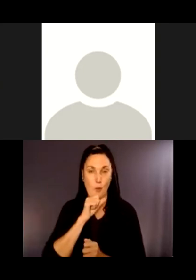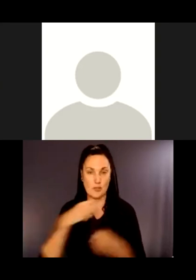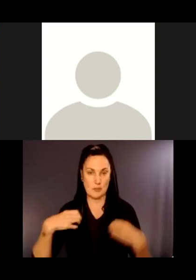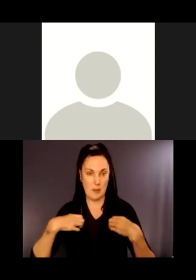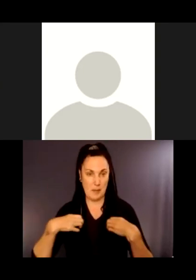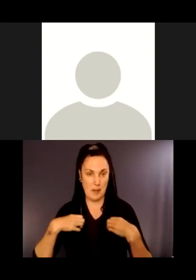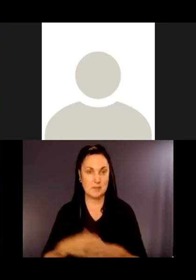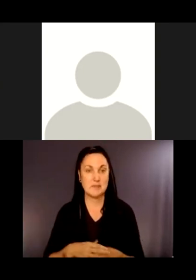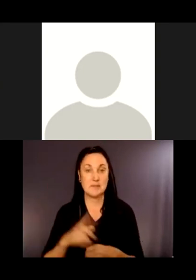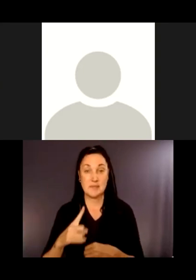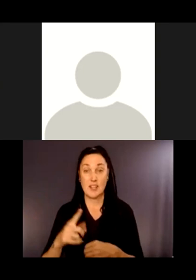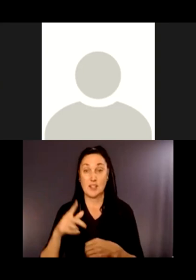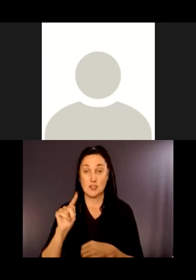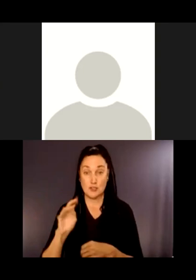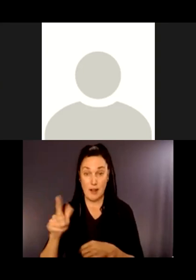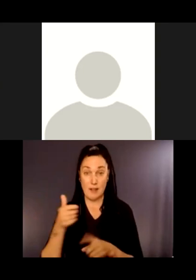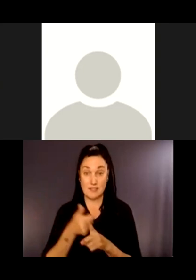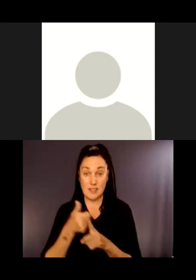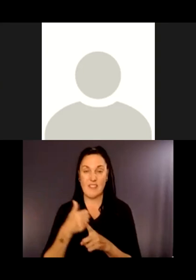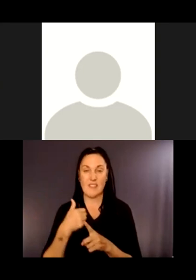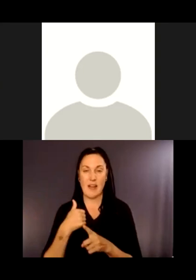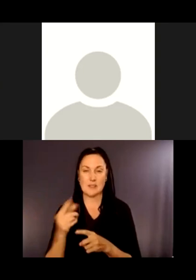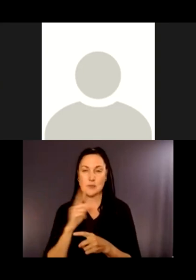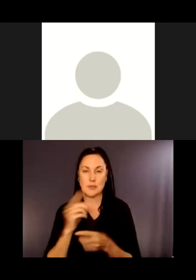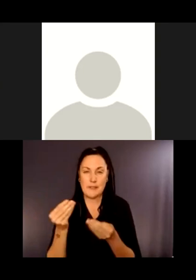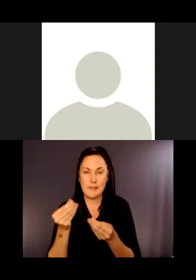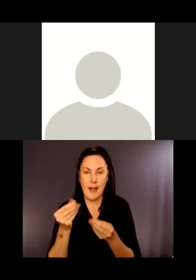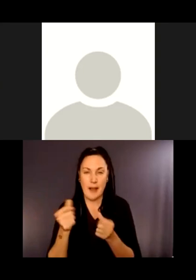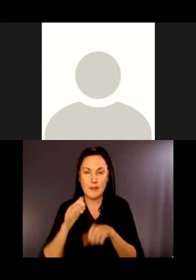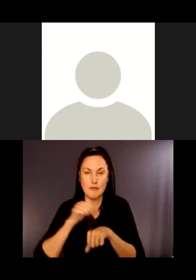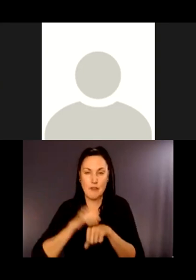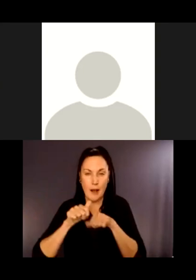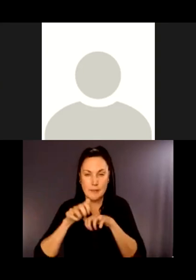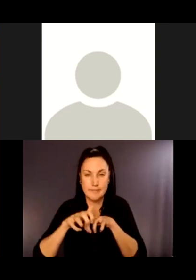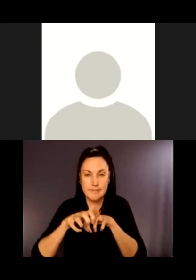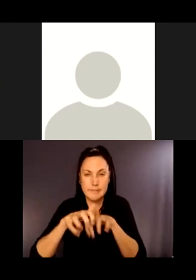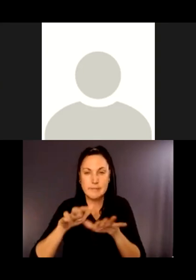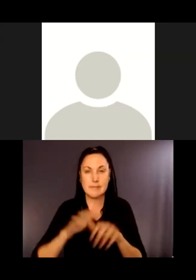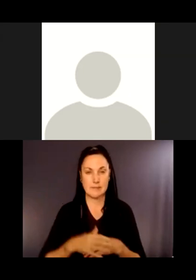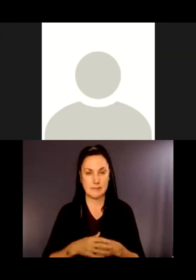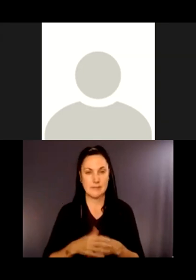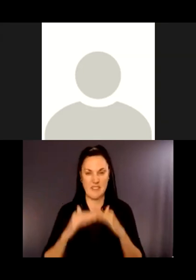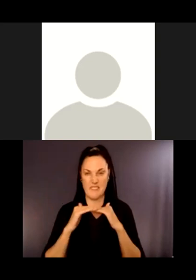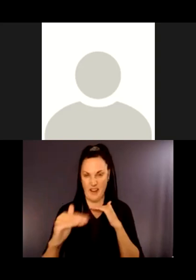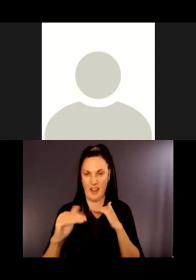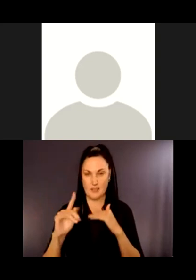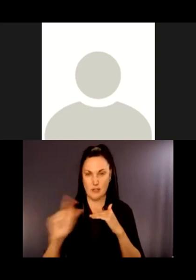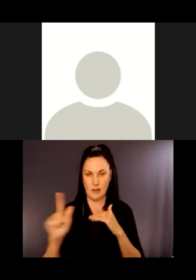fine-grain flat trail in a pretty arid area.